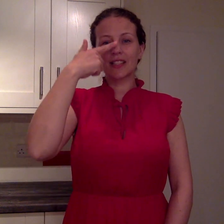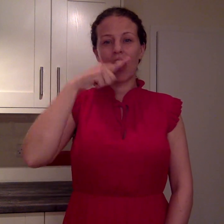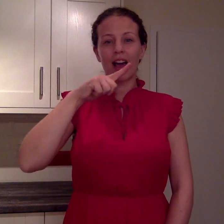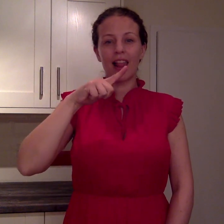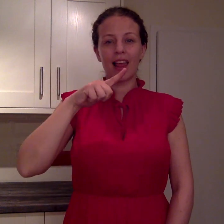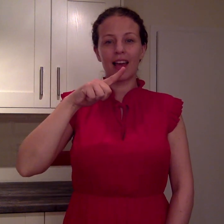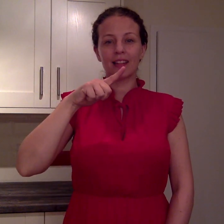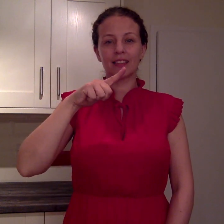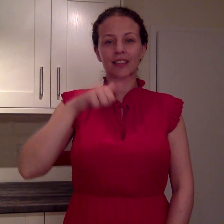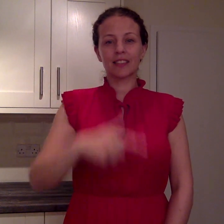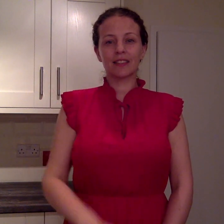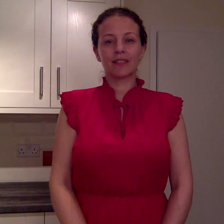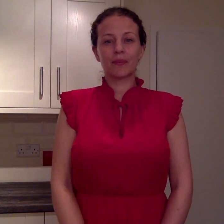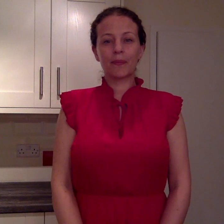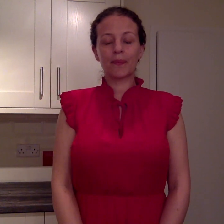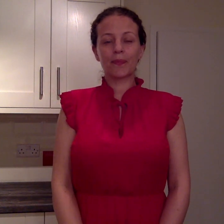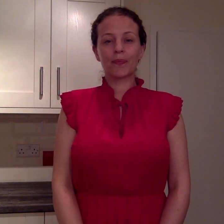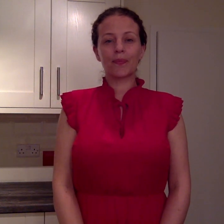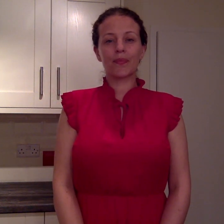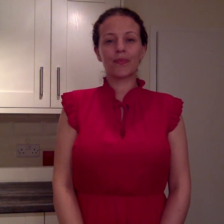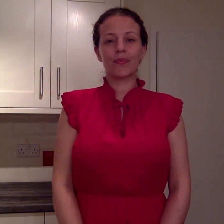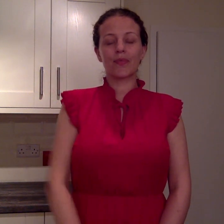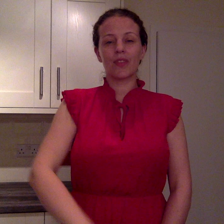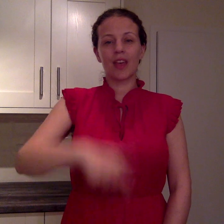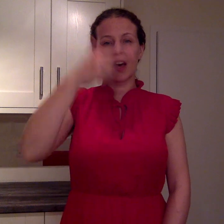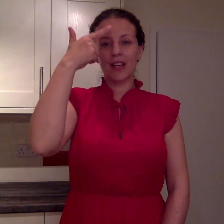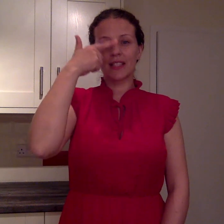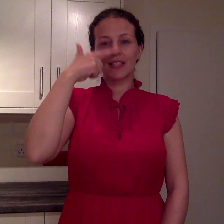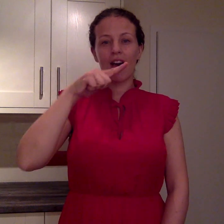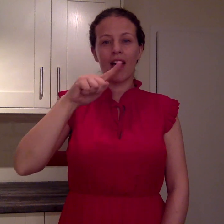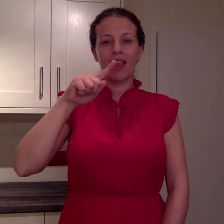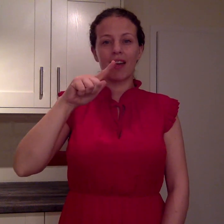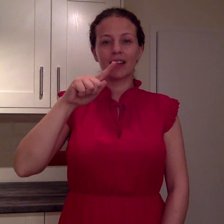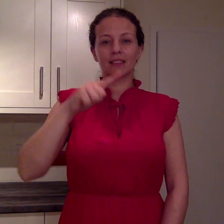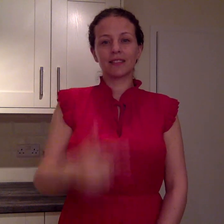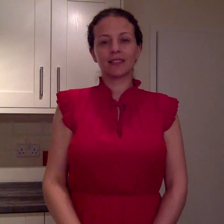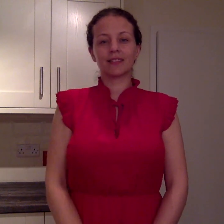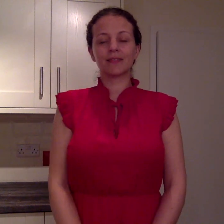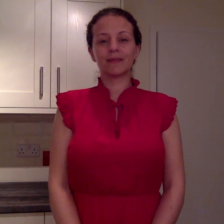THAILAND